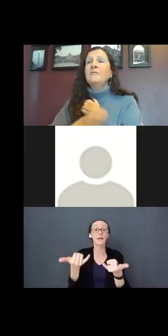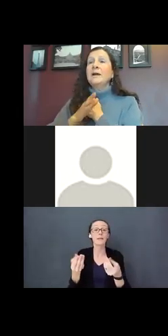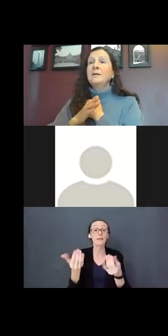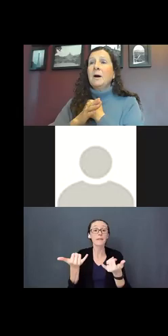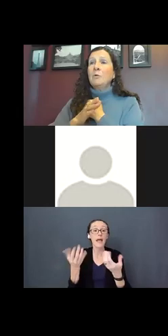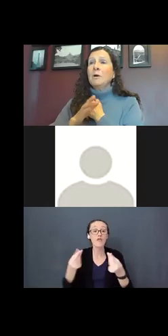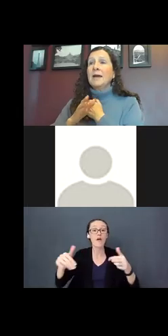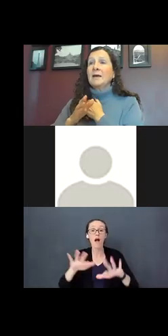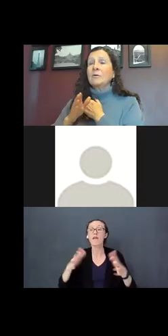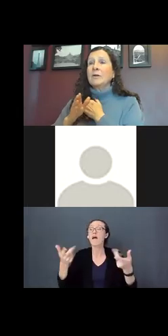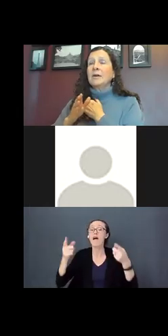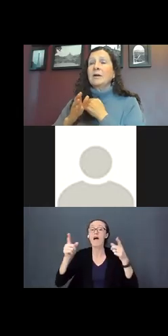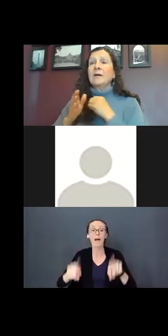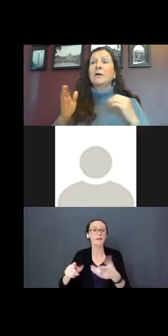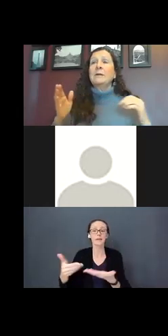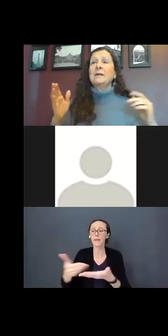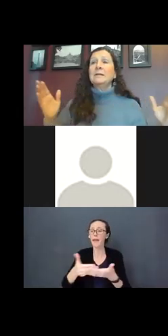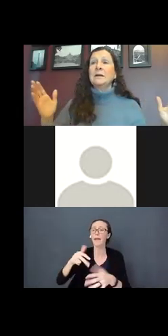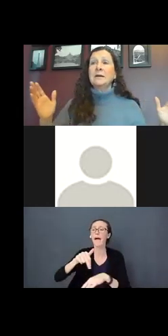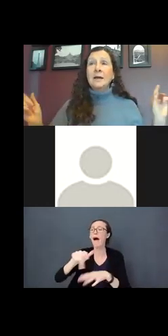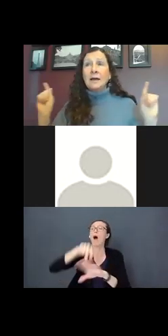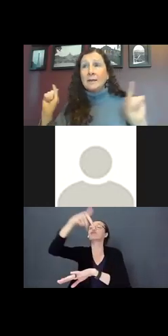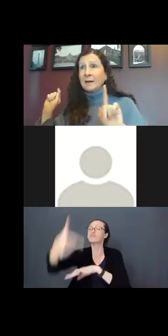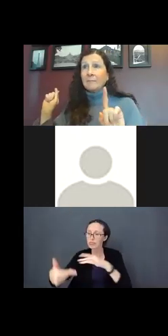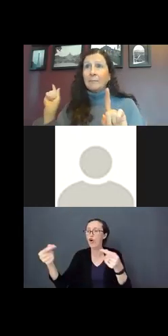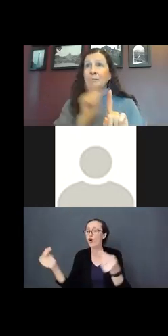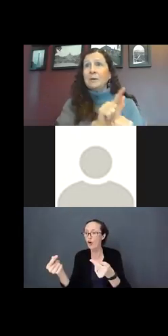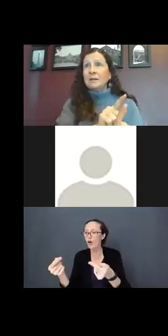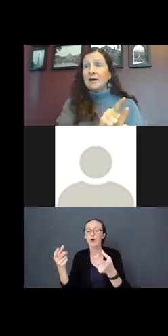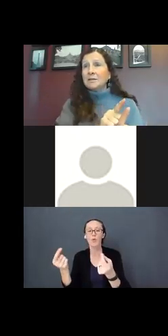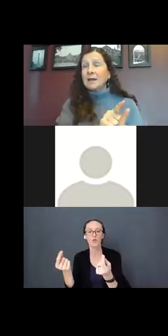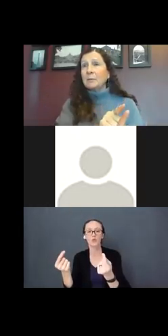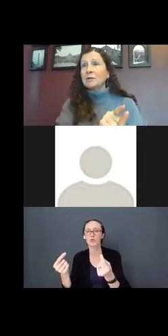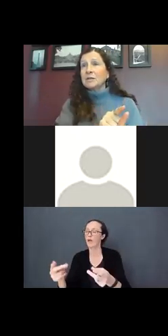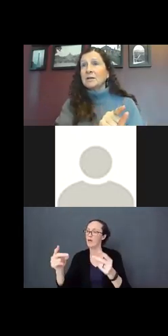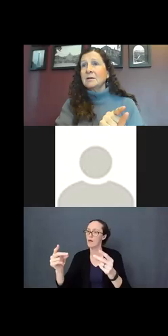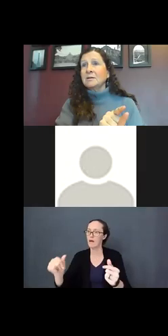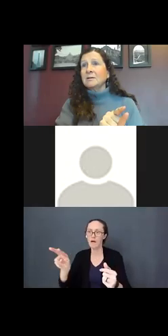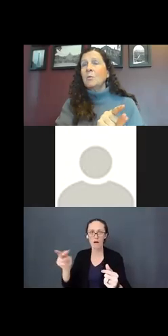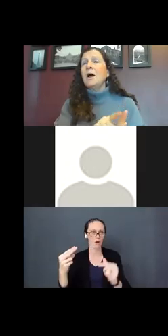find mom or dad or their caregiver immediately and they make a beeline to that person. Why?